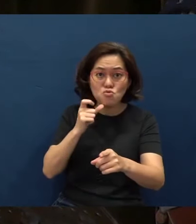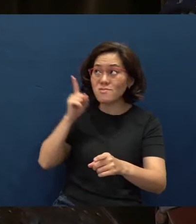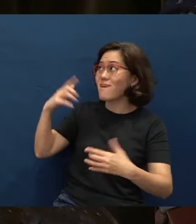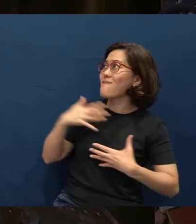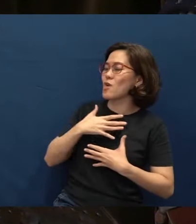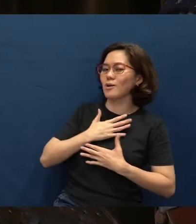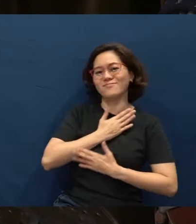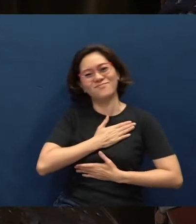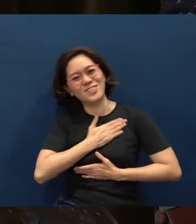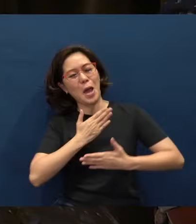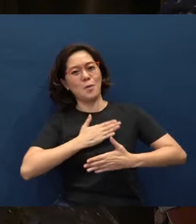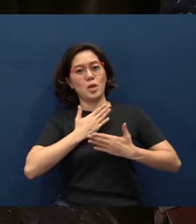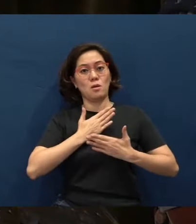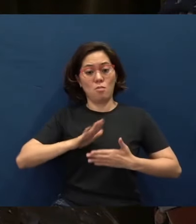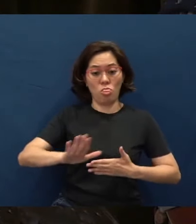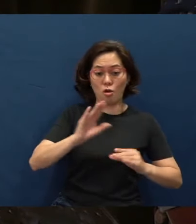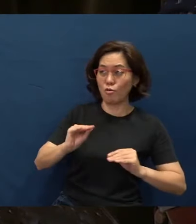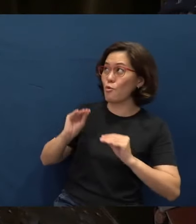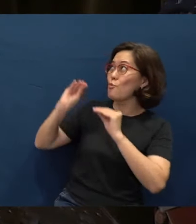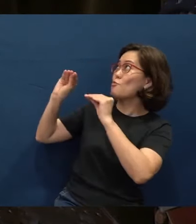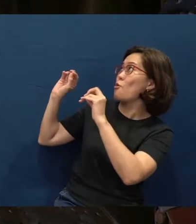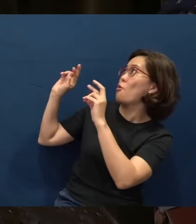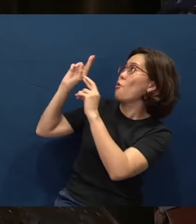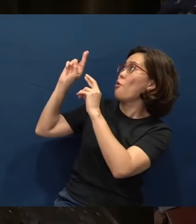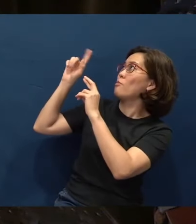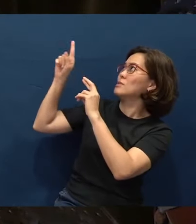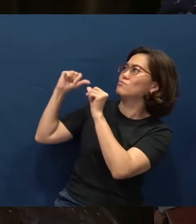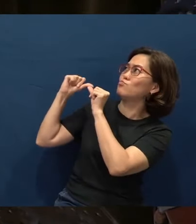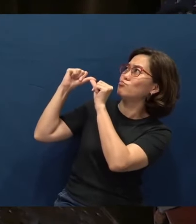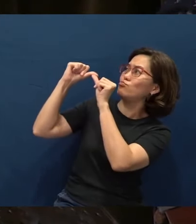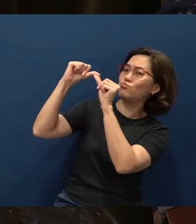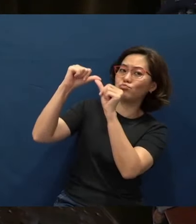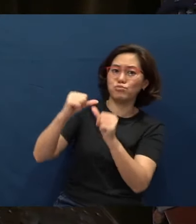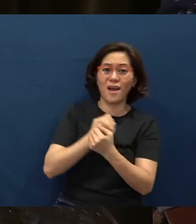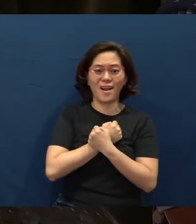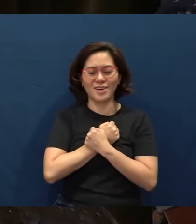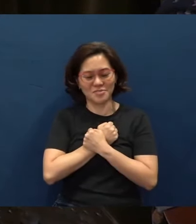who put their hope in His unfailing love. Let's pray.